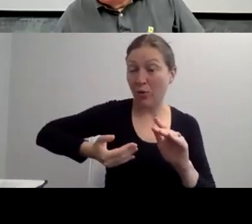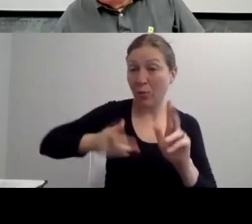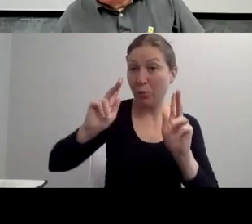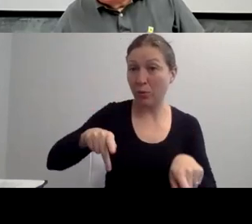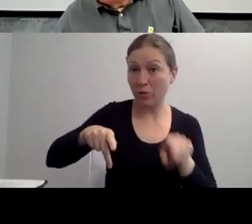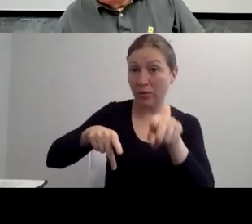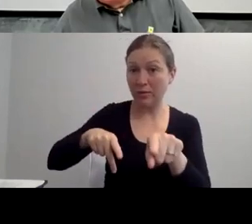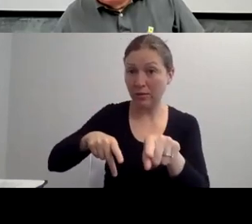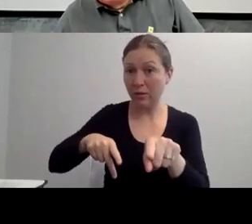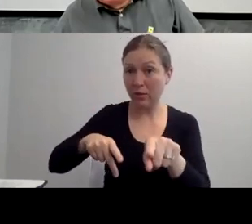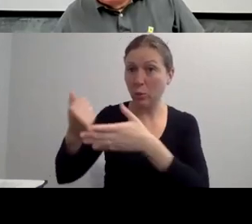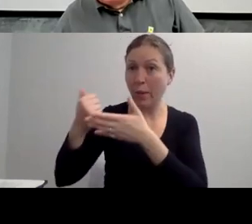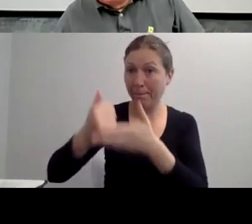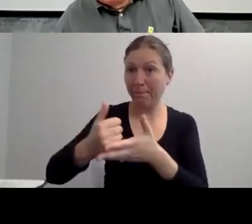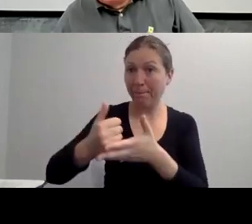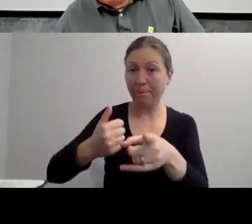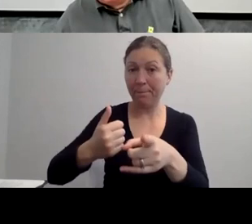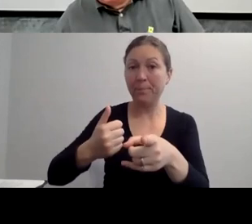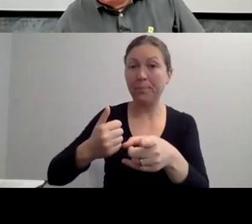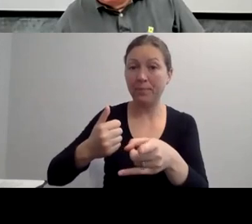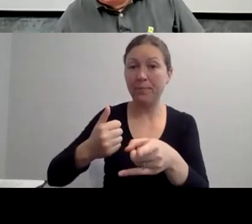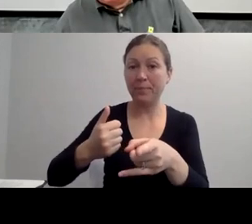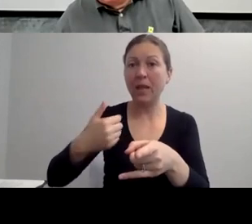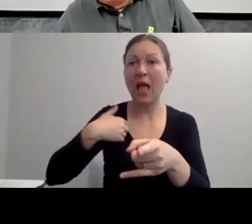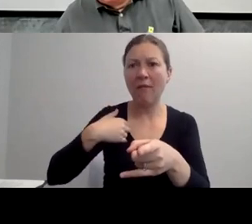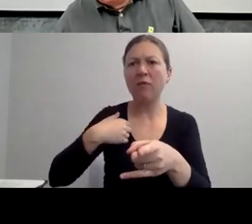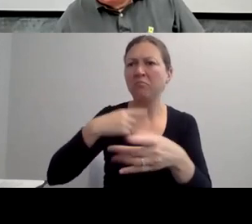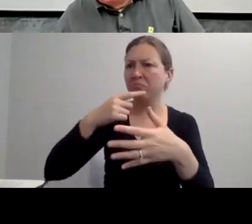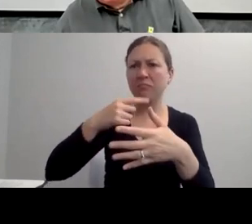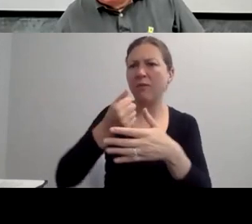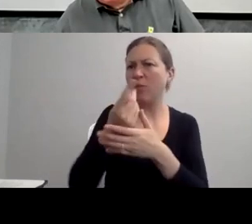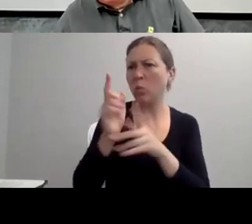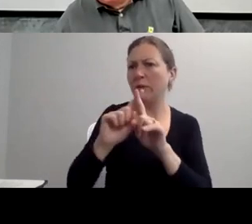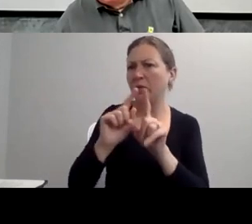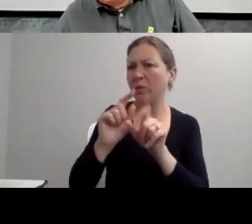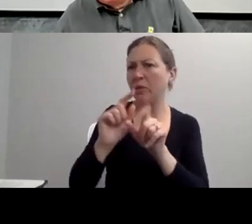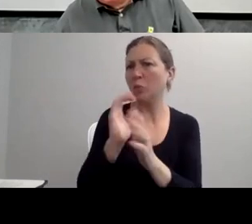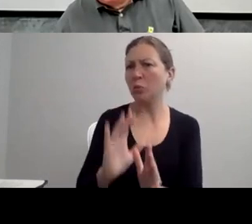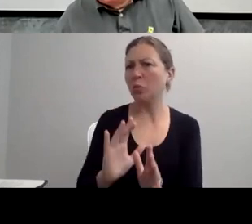AND THEIR ROLE IS THESE ARE NON-RESIDENTIAL RESOURCE CENTERS THROUGHOUT THE COUNTRY.